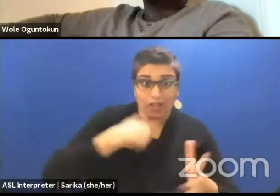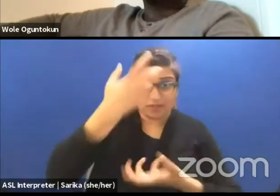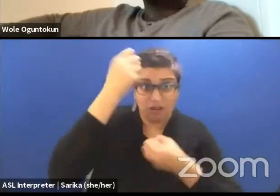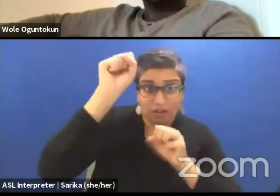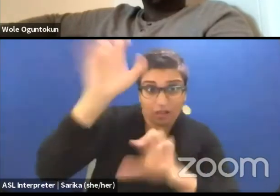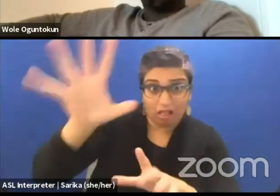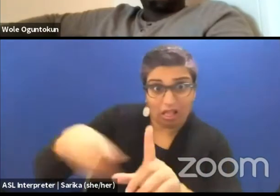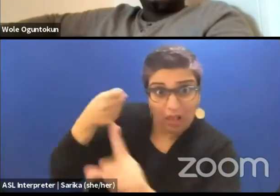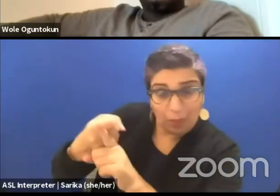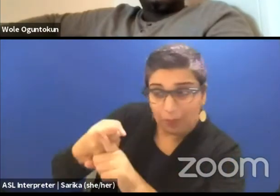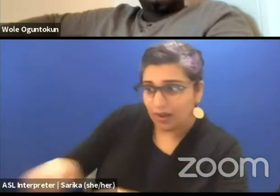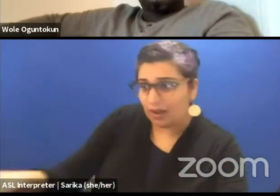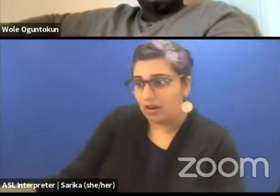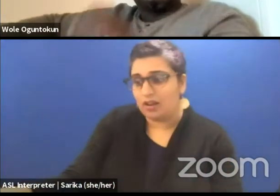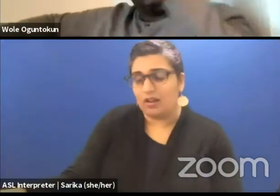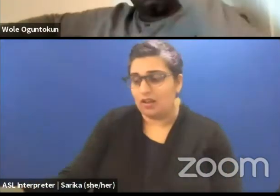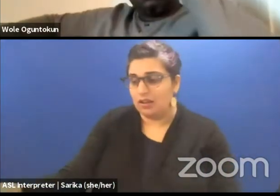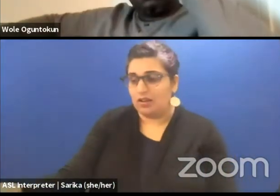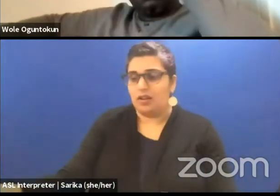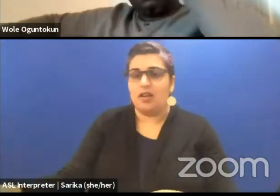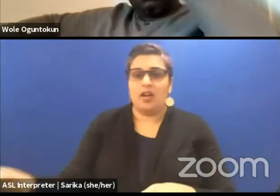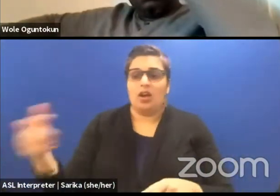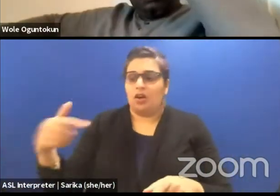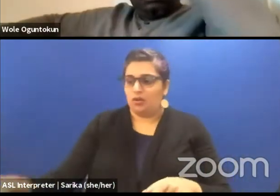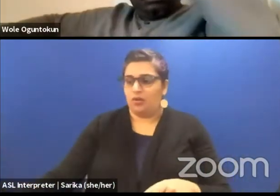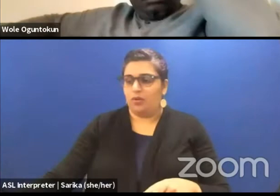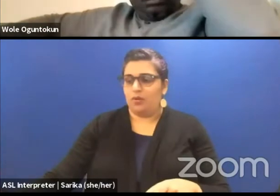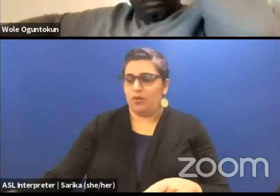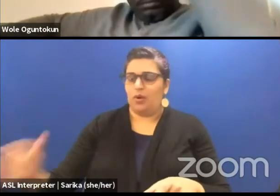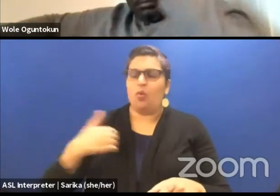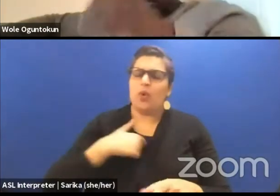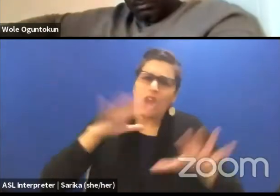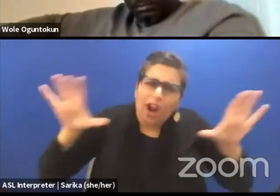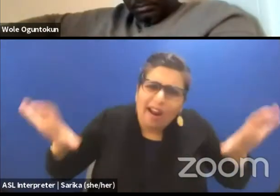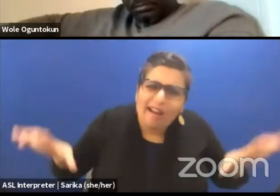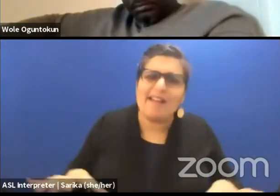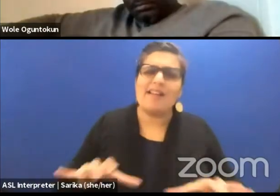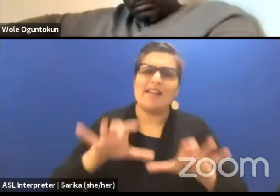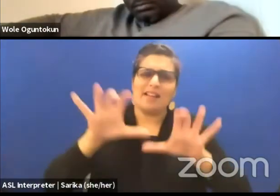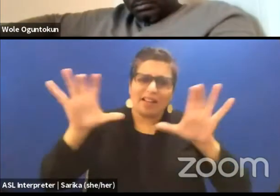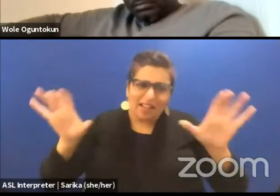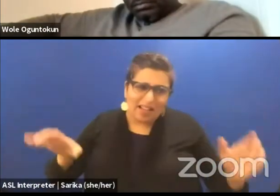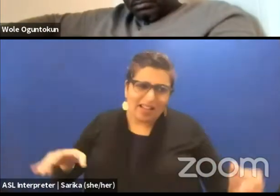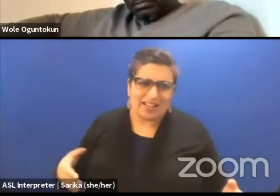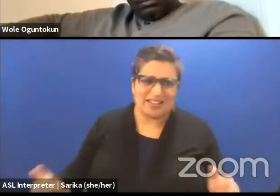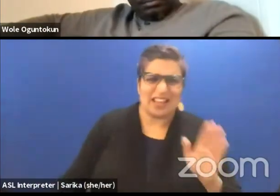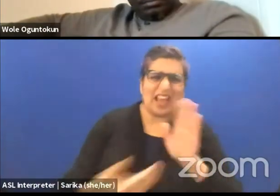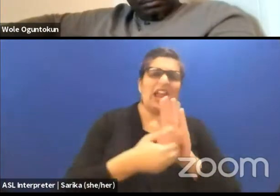We are engaged in an active, anti-colonial struggle. Colonization is ongoing in many ways